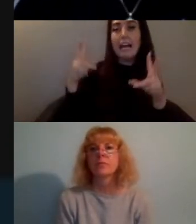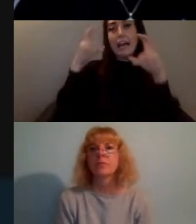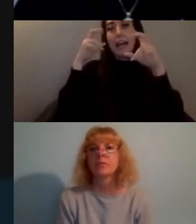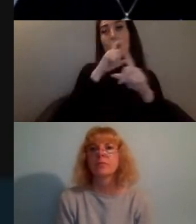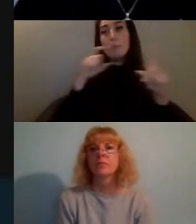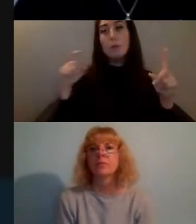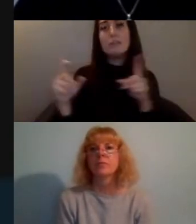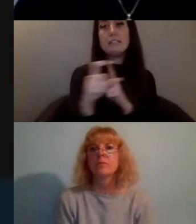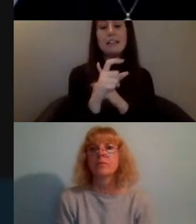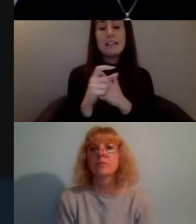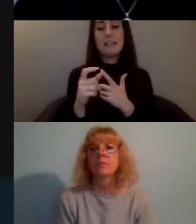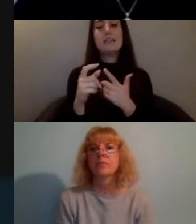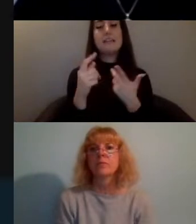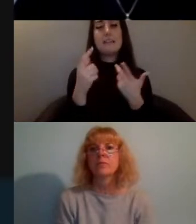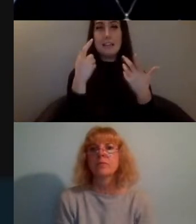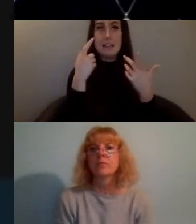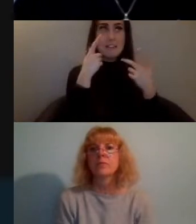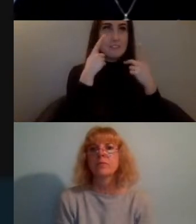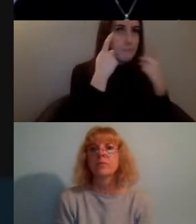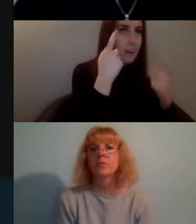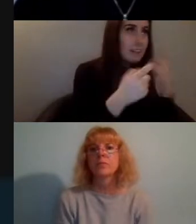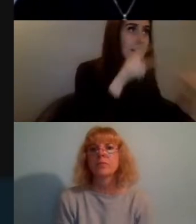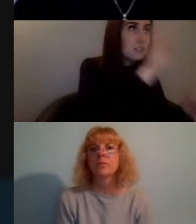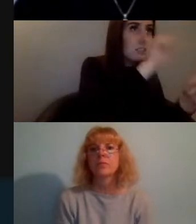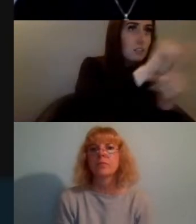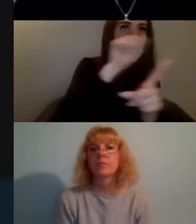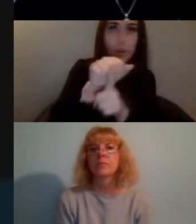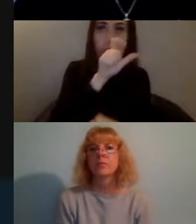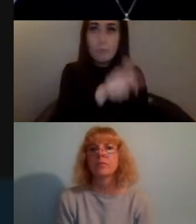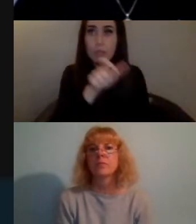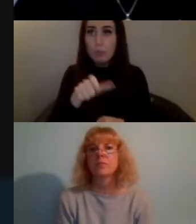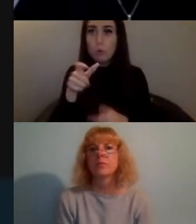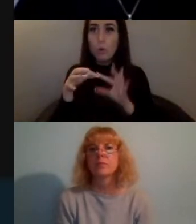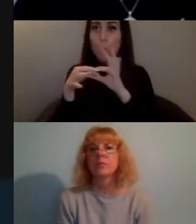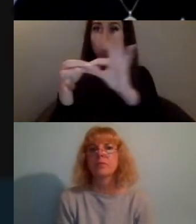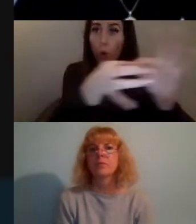you can work with and feel the same way that you do can be really energizing